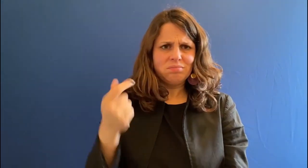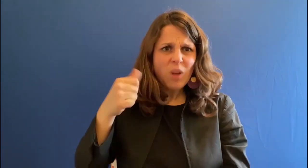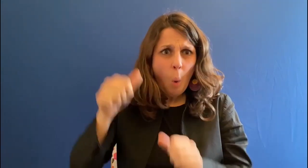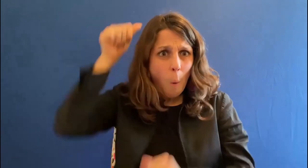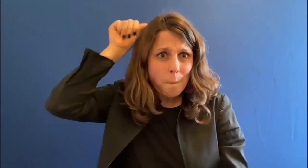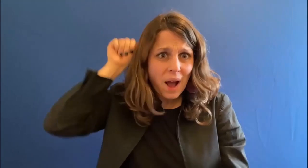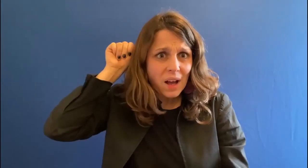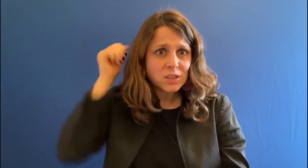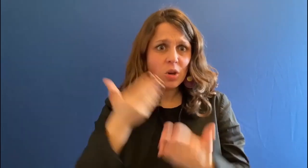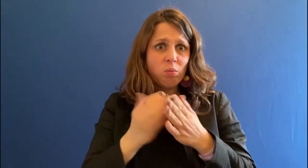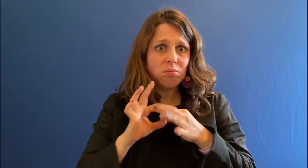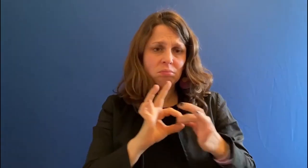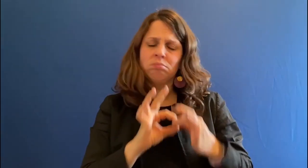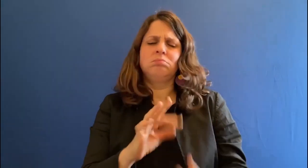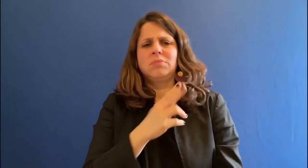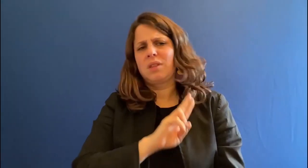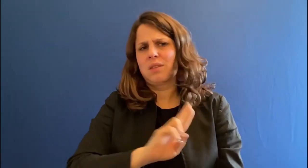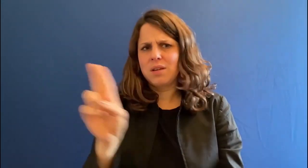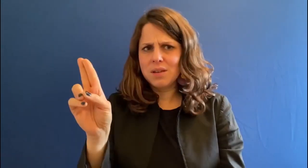To have a surgery for that.....no.